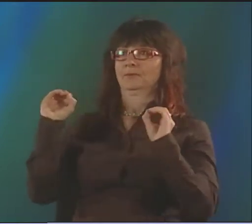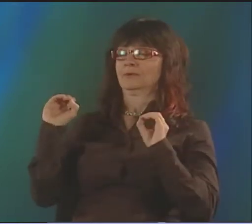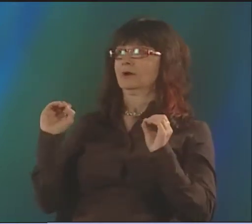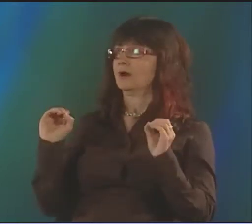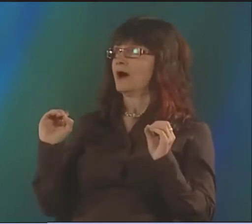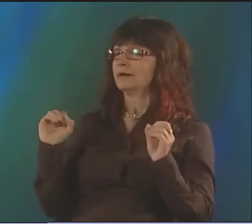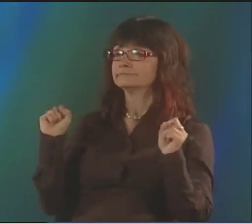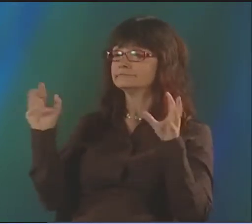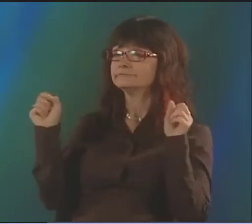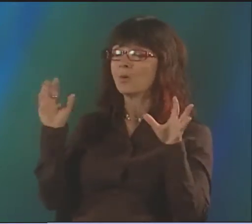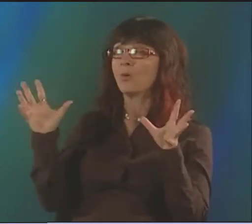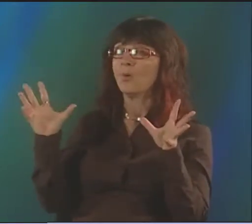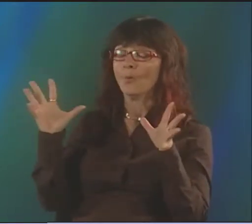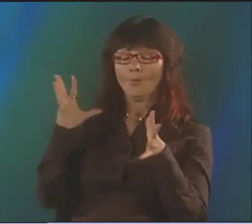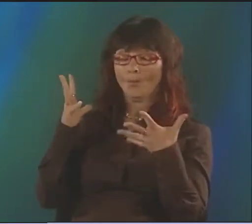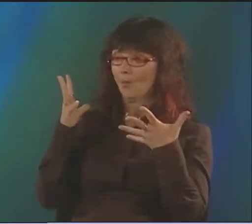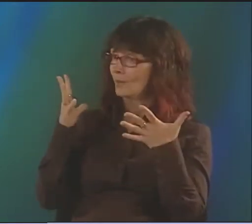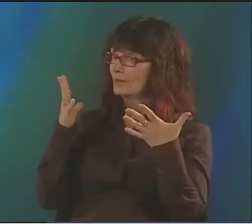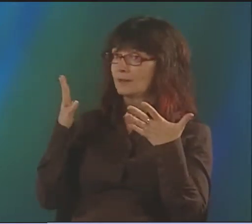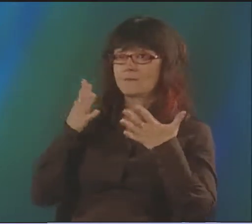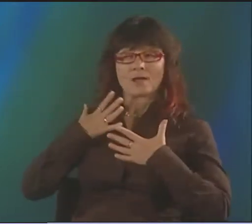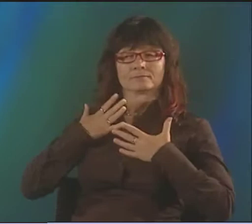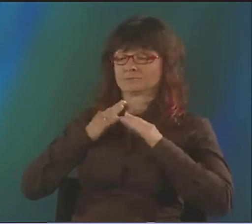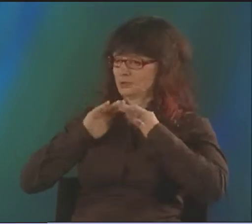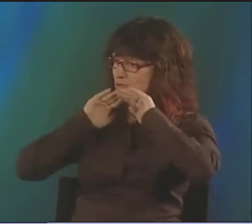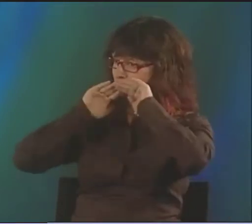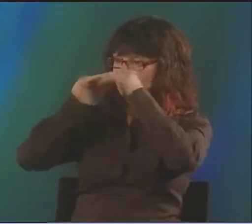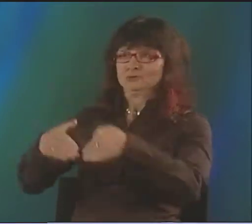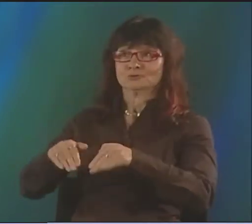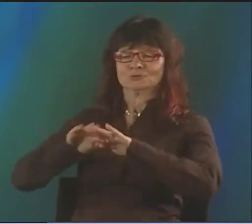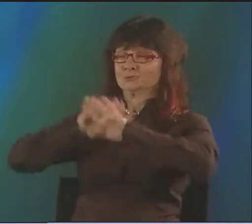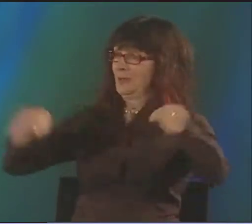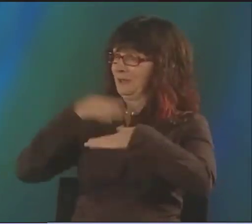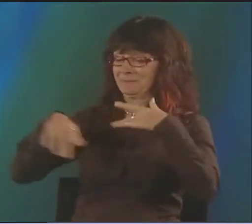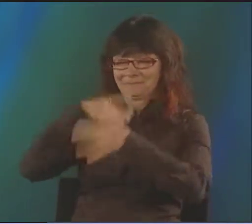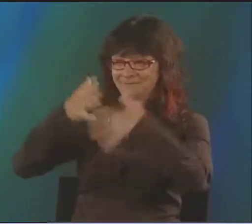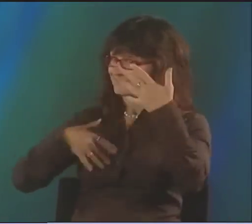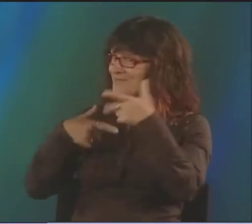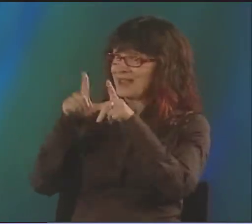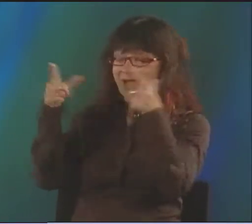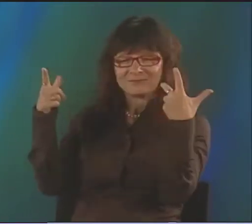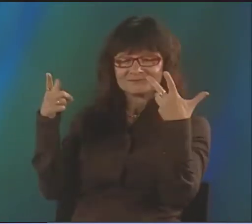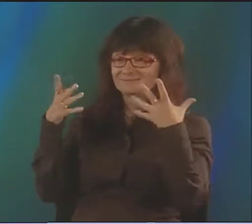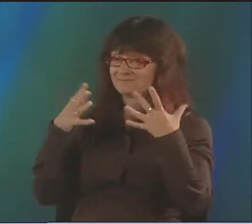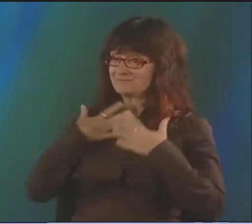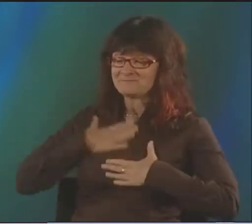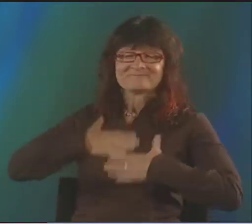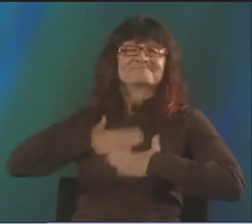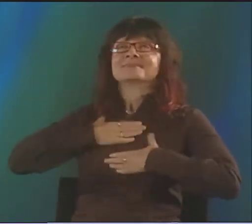I DIDN'T FEEL AS IF I WAS HANDICAPPED AT ALL. I FELT LIKE I WAS SWIMMING IN AN OCEAN OF LANGUAGE.